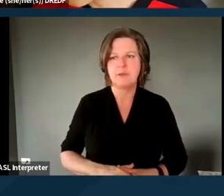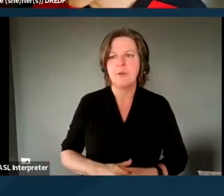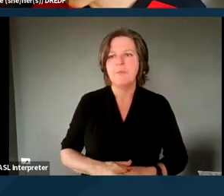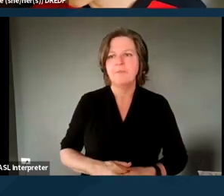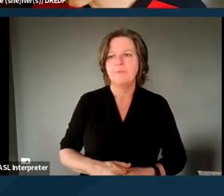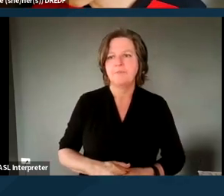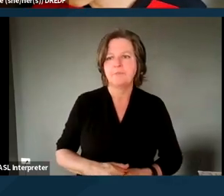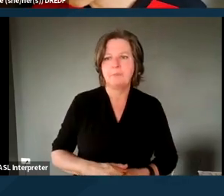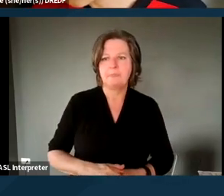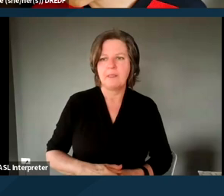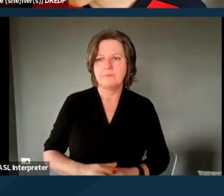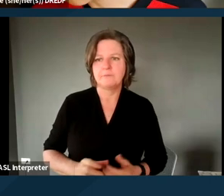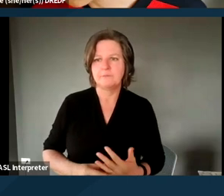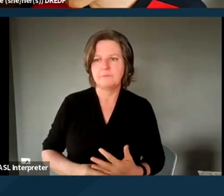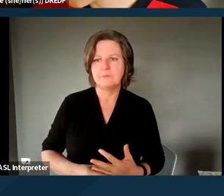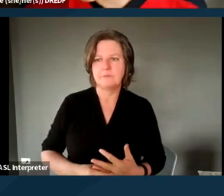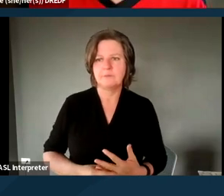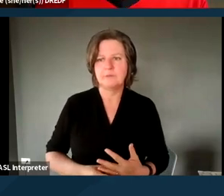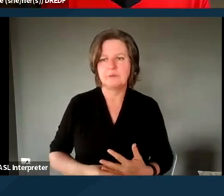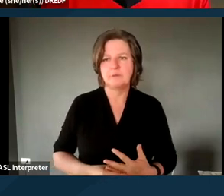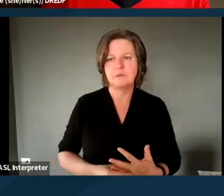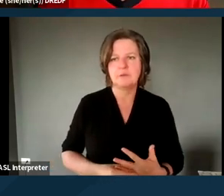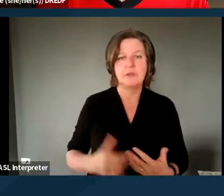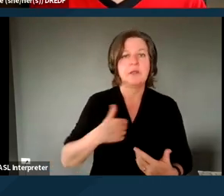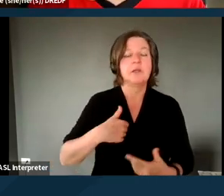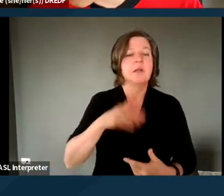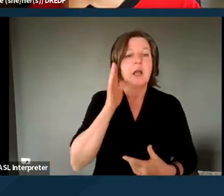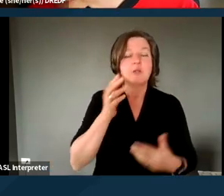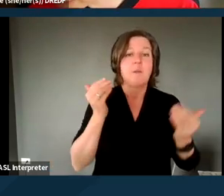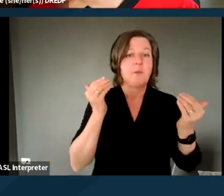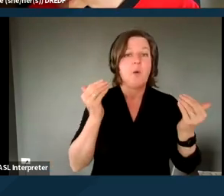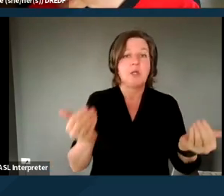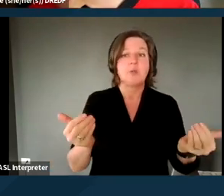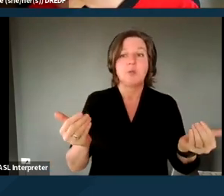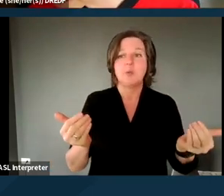Okay. I am going to I think leave it at that for now